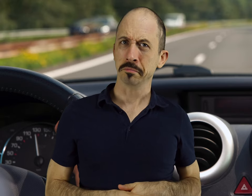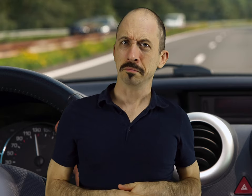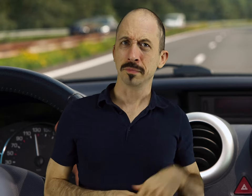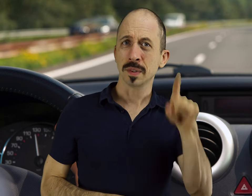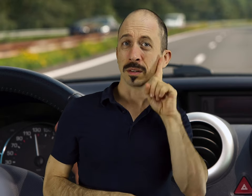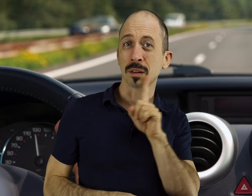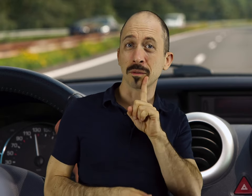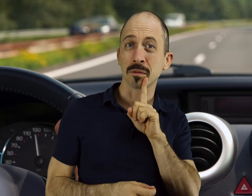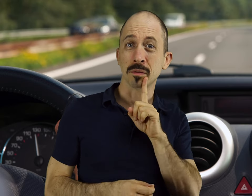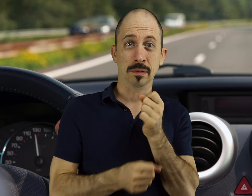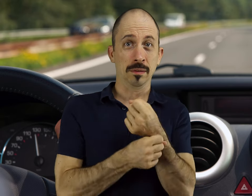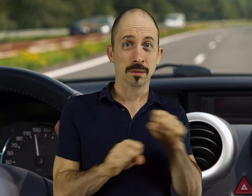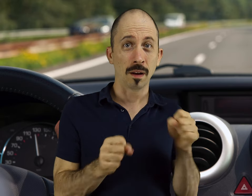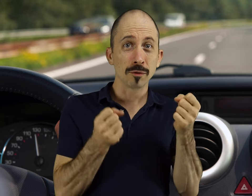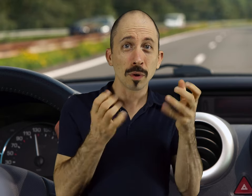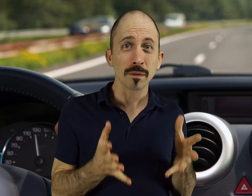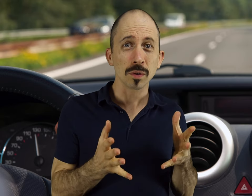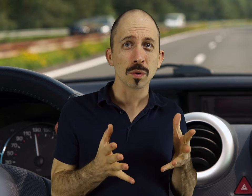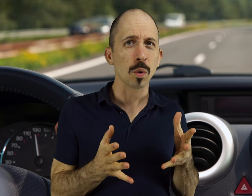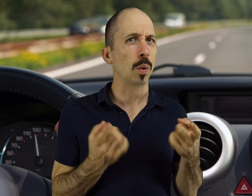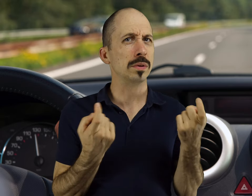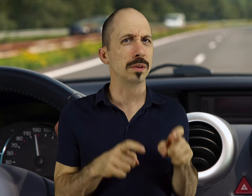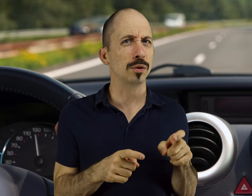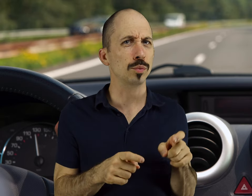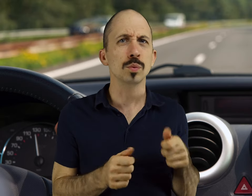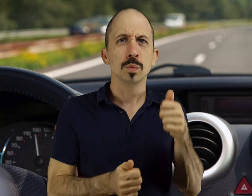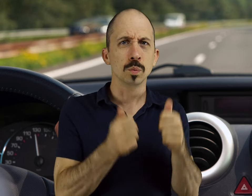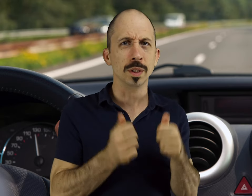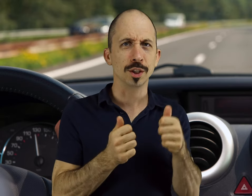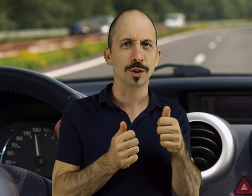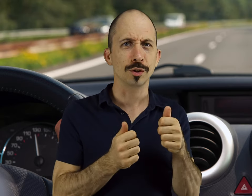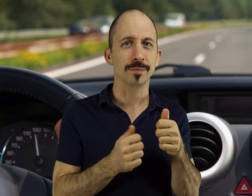Are Deaf people safe or hazardous drivers?